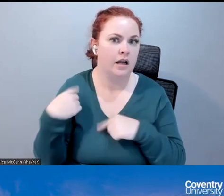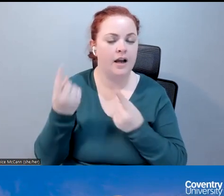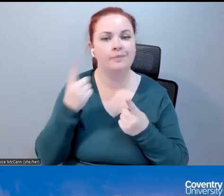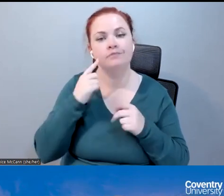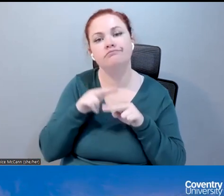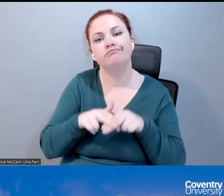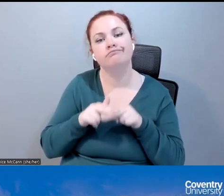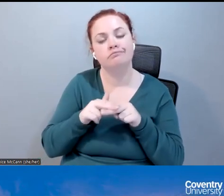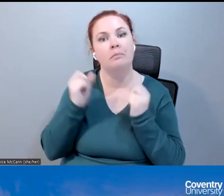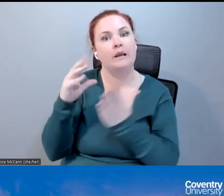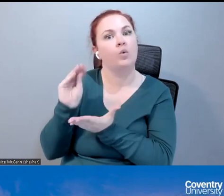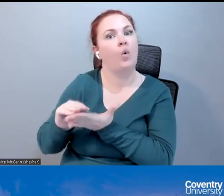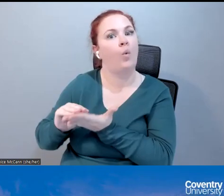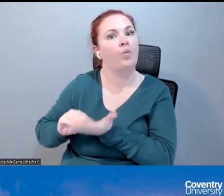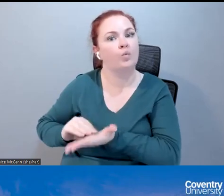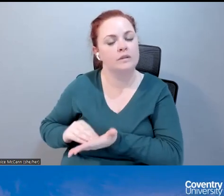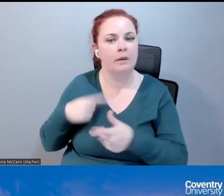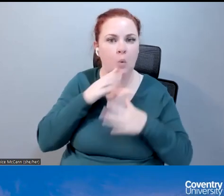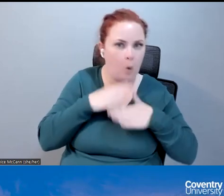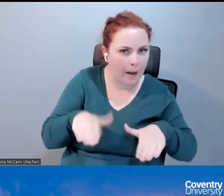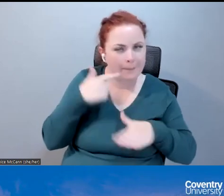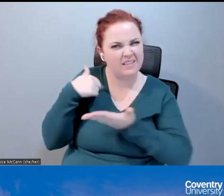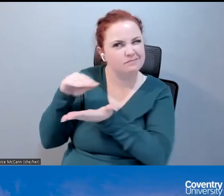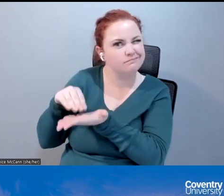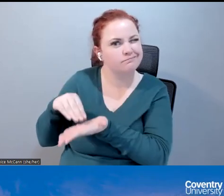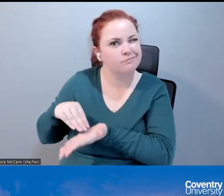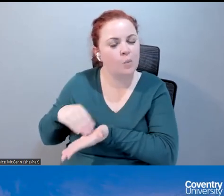notes, so I've been quite quiet. My name is Michael Swift. I am